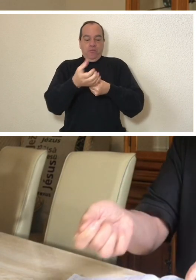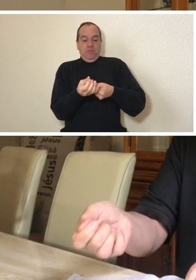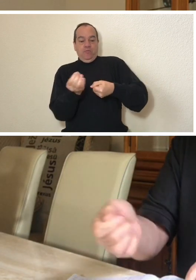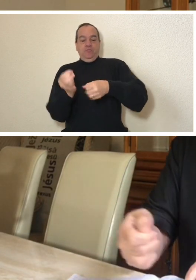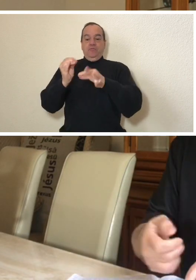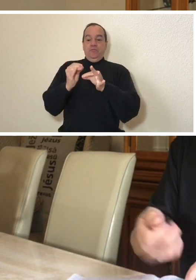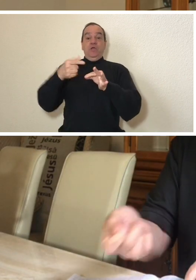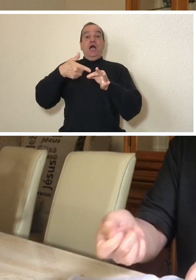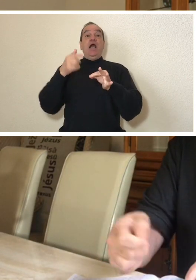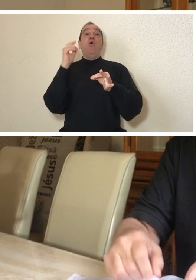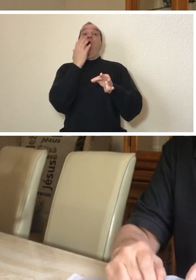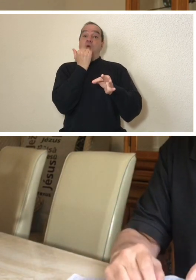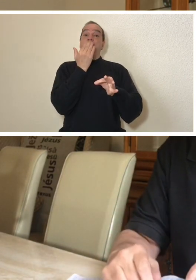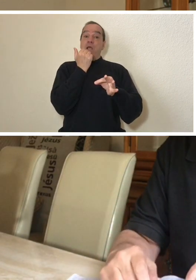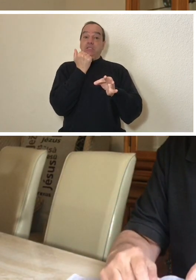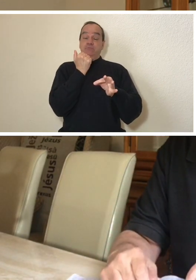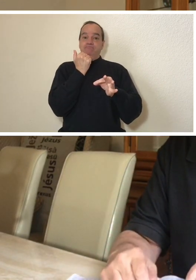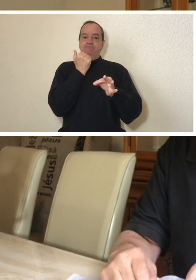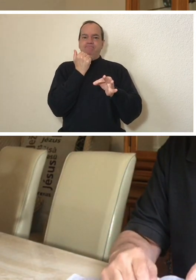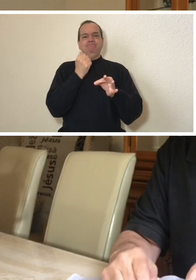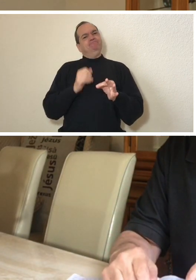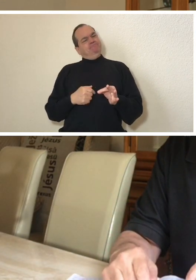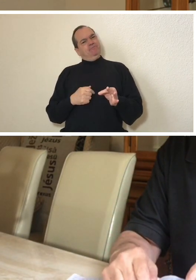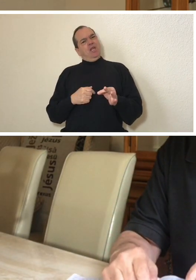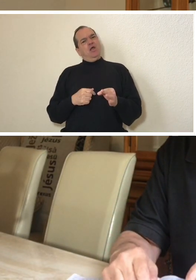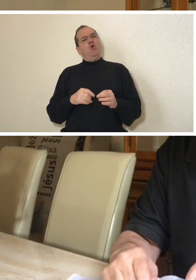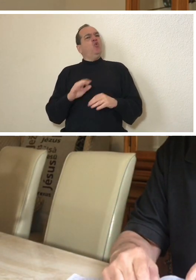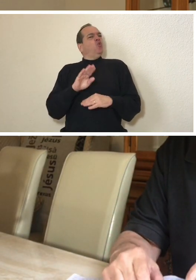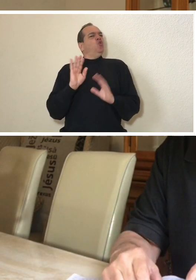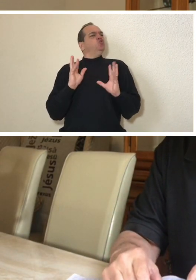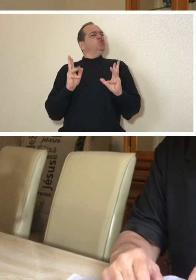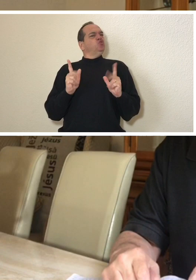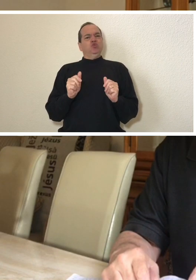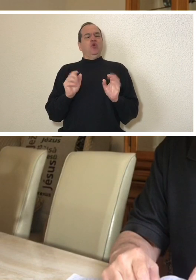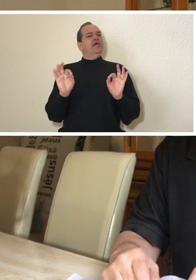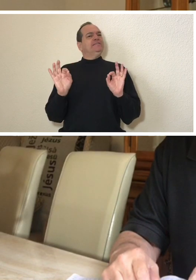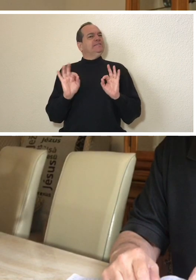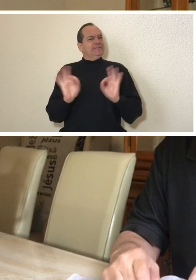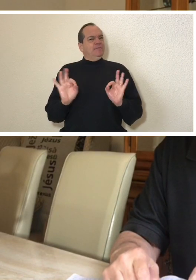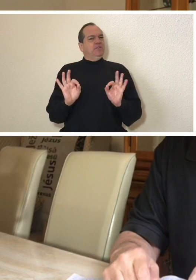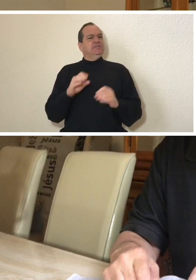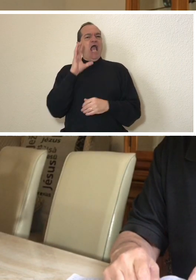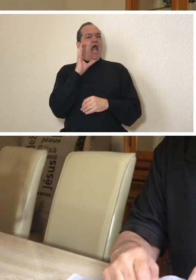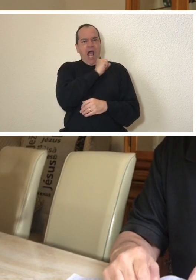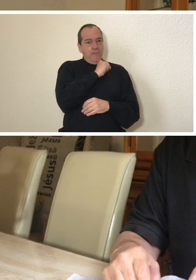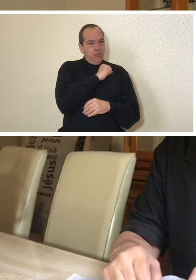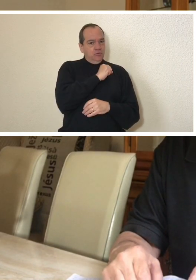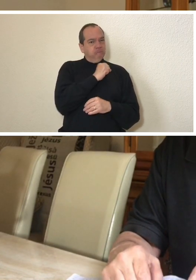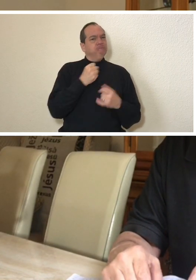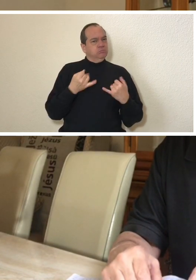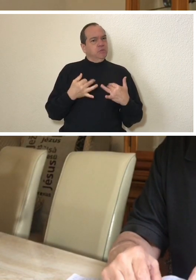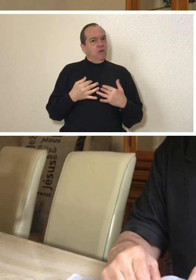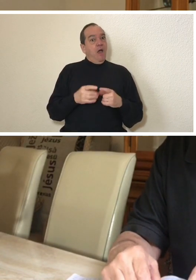to become the feeding tube in a simple and quick process.